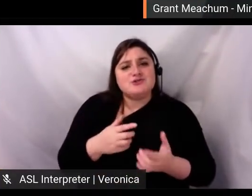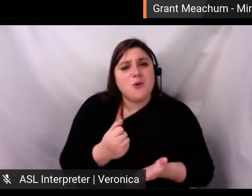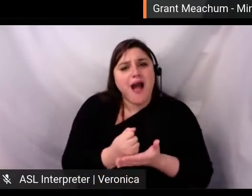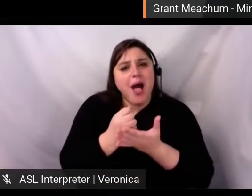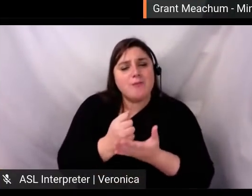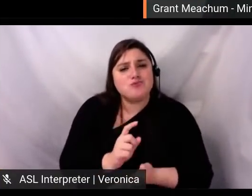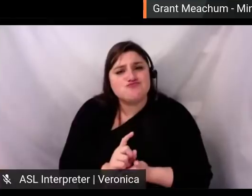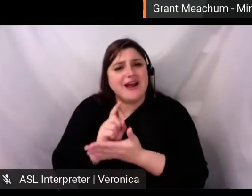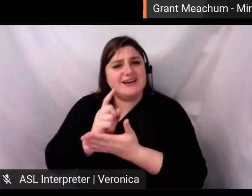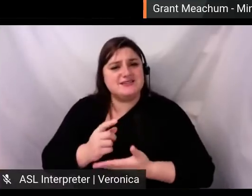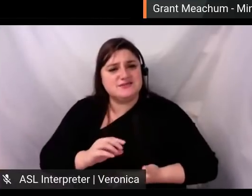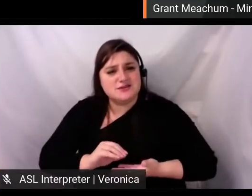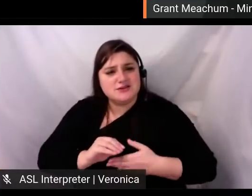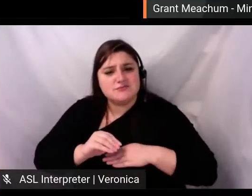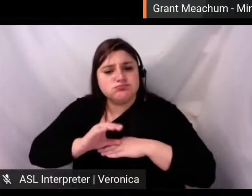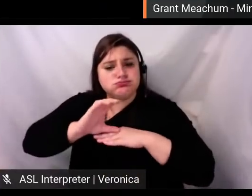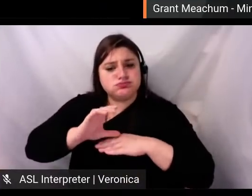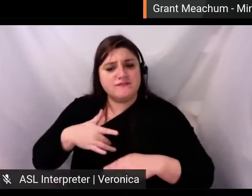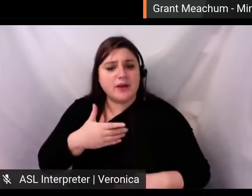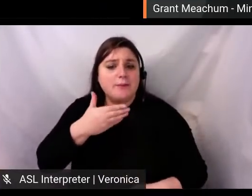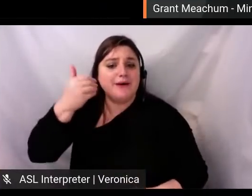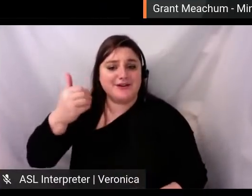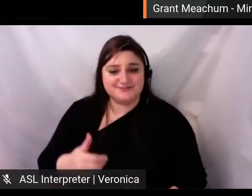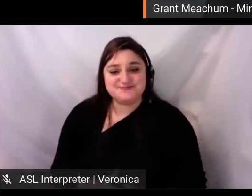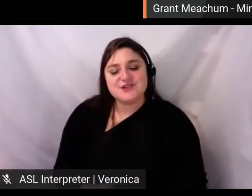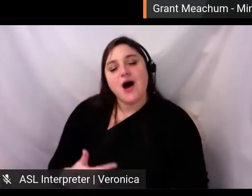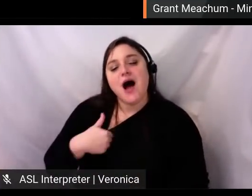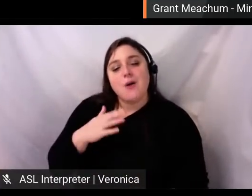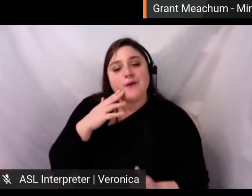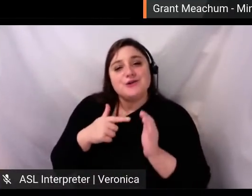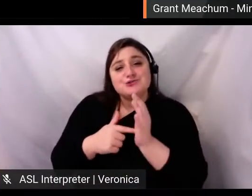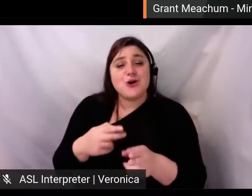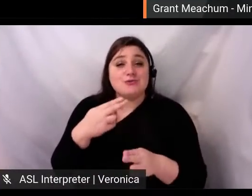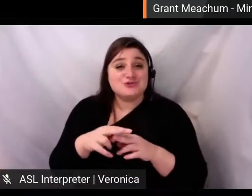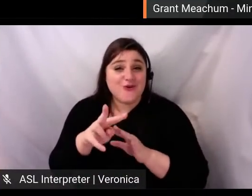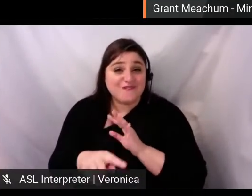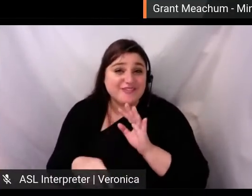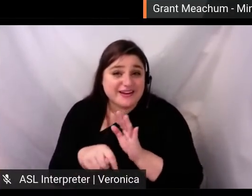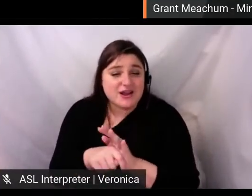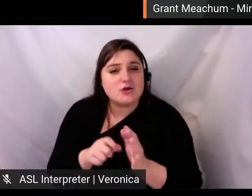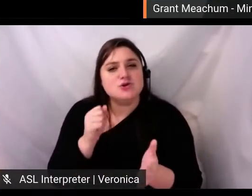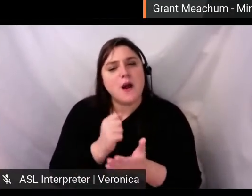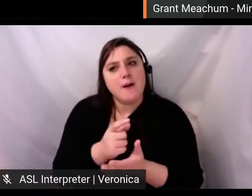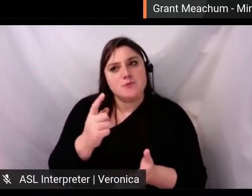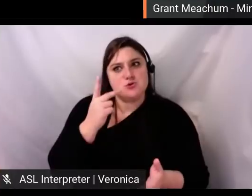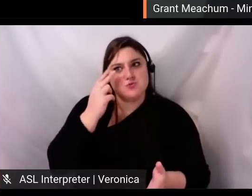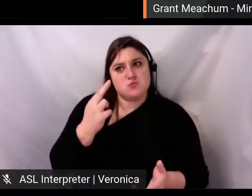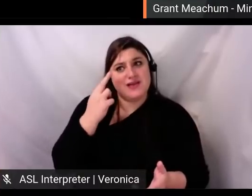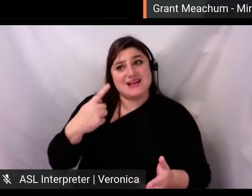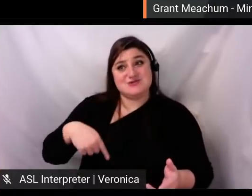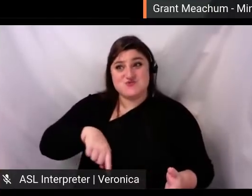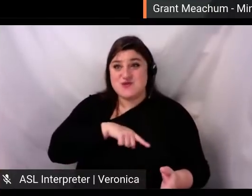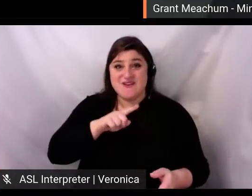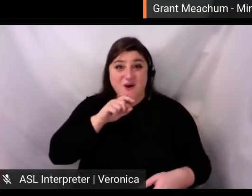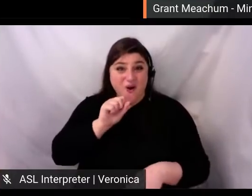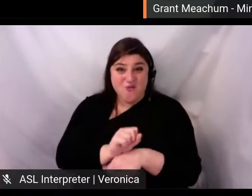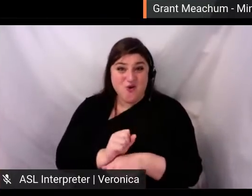to release, a teaser in just a moment. But we're also working in a landscape that changes everyday. Our focus for the fall has shifted